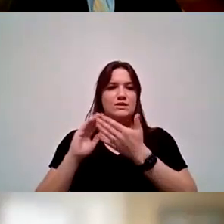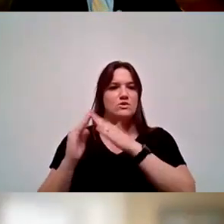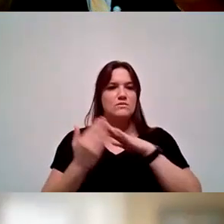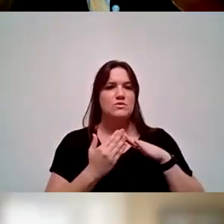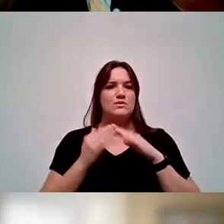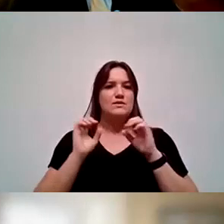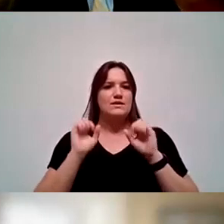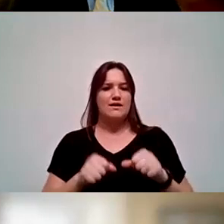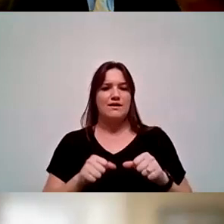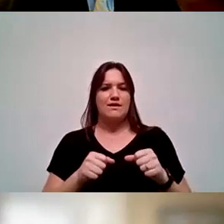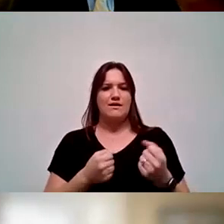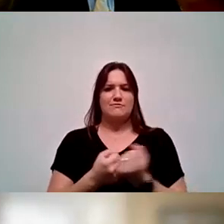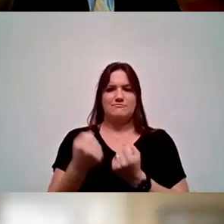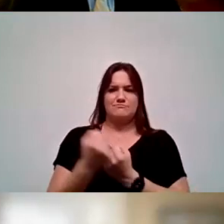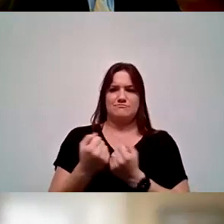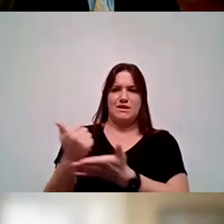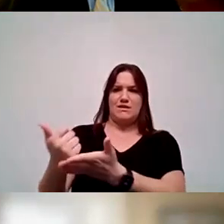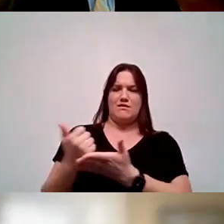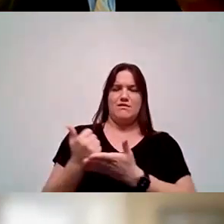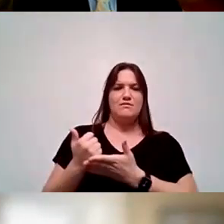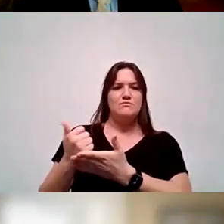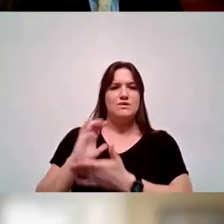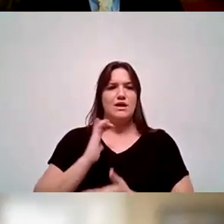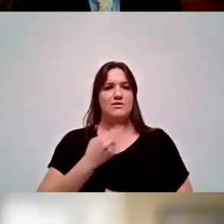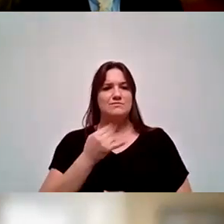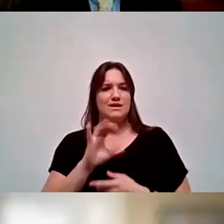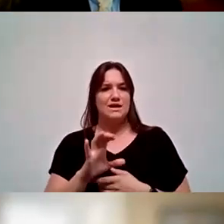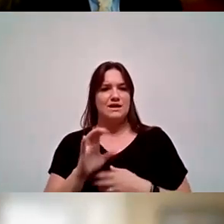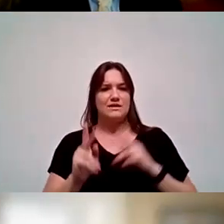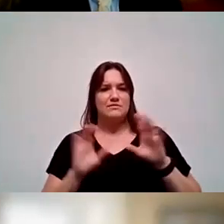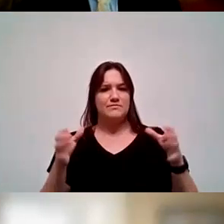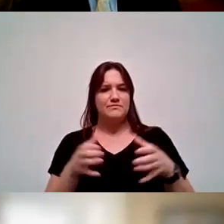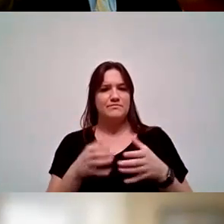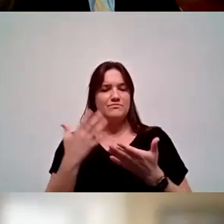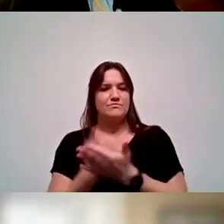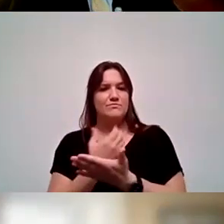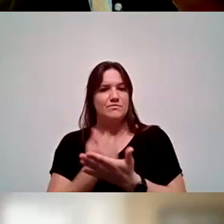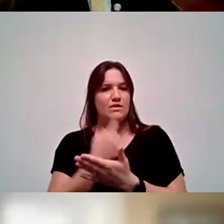is mutually beneficial to our Hispanic population? The opportunity for cultural exchanges.